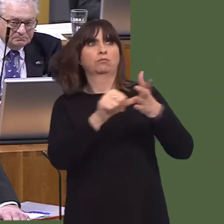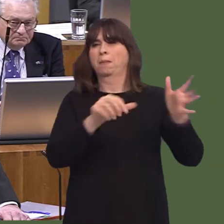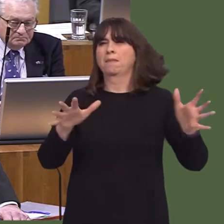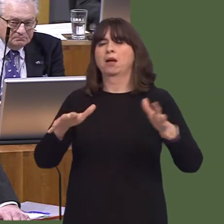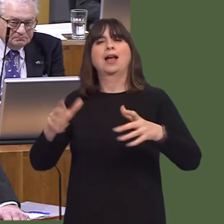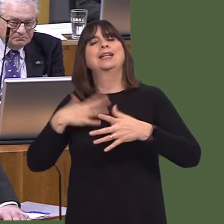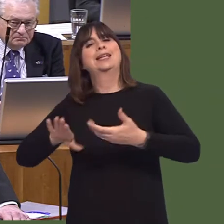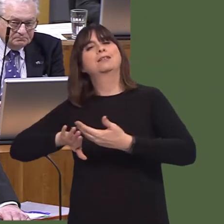Hefin David AM: 3.